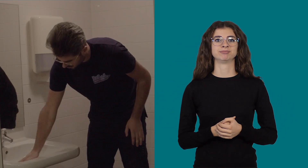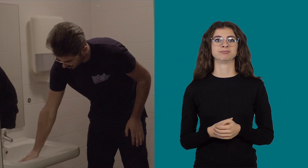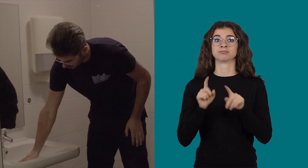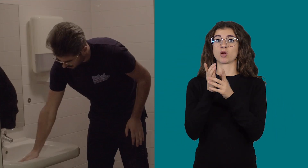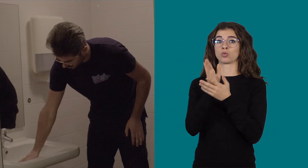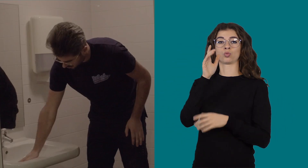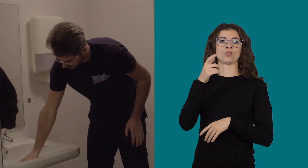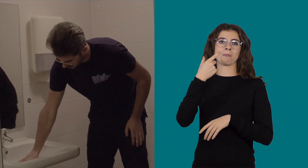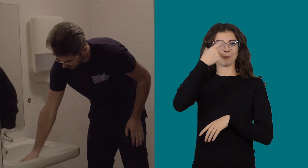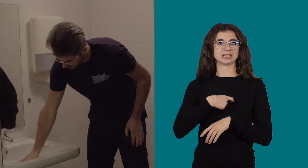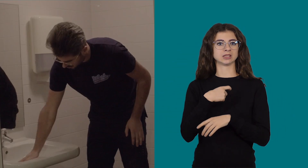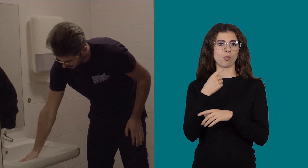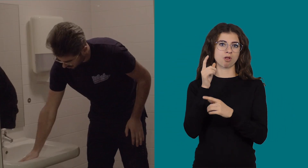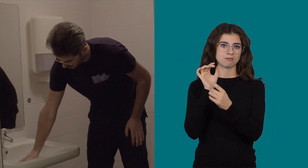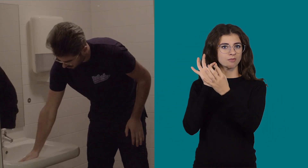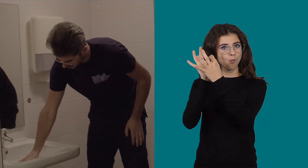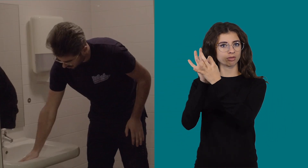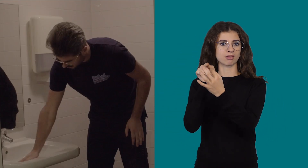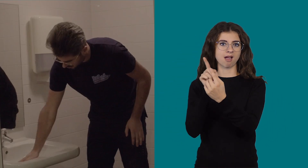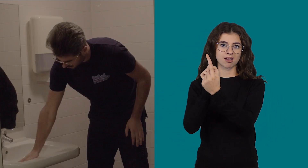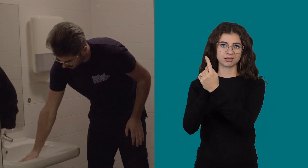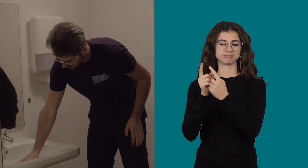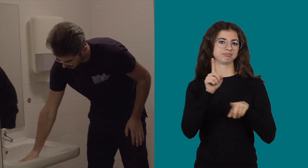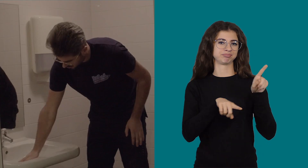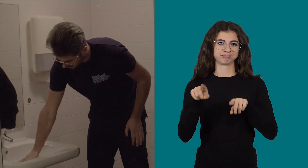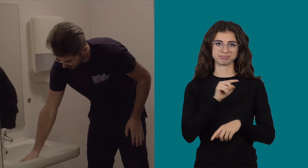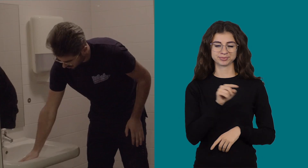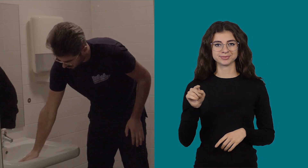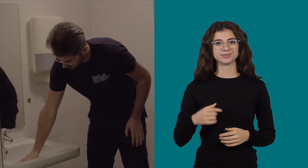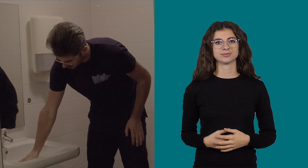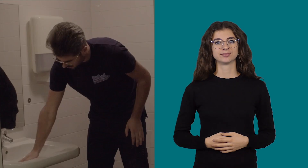and through personal contacts.